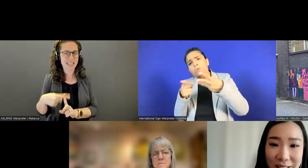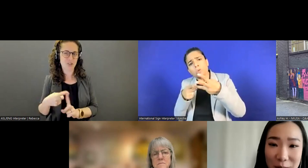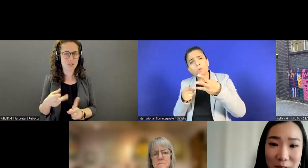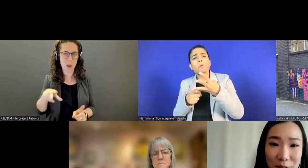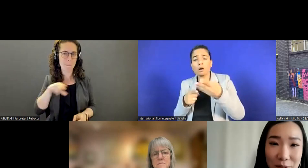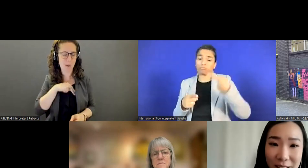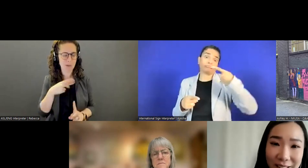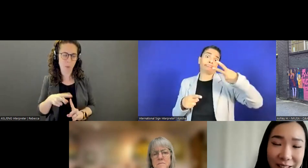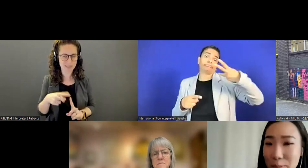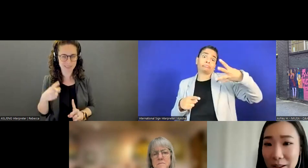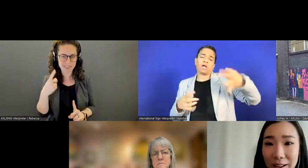terms of candidates.